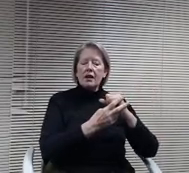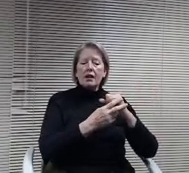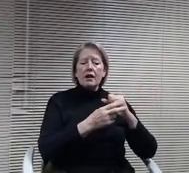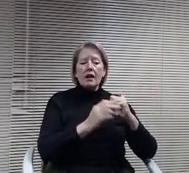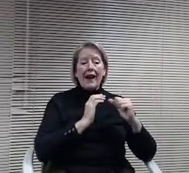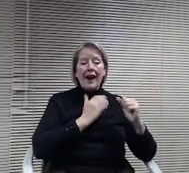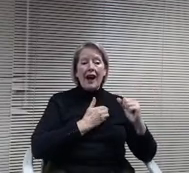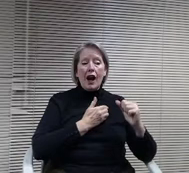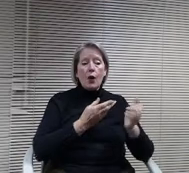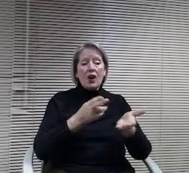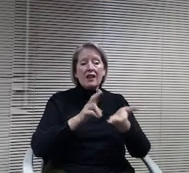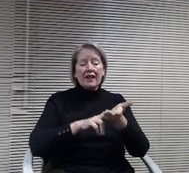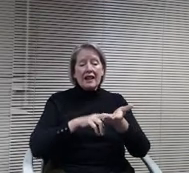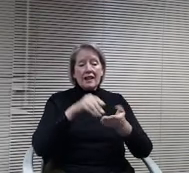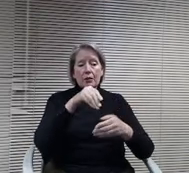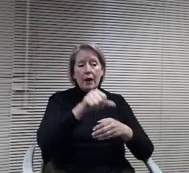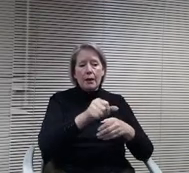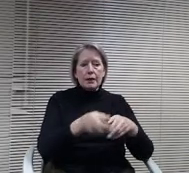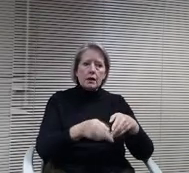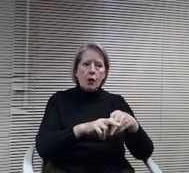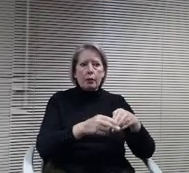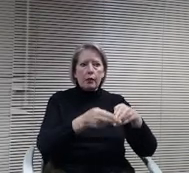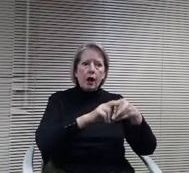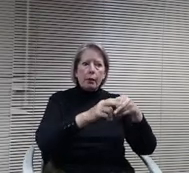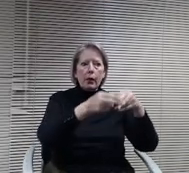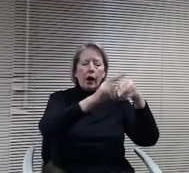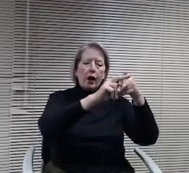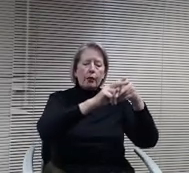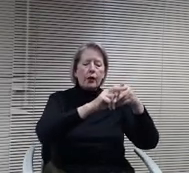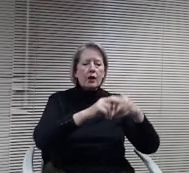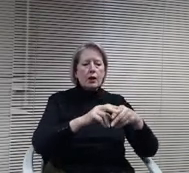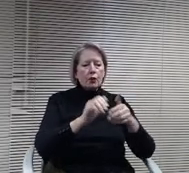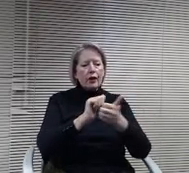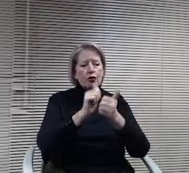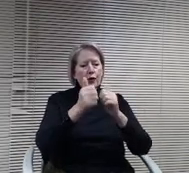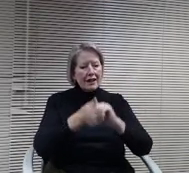escalated over the years with transitions. Plus just like any other lease payment.